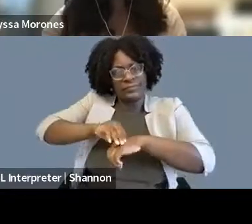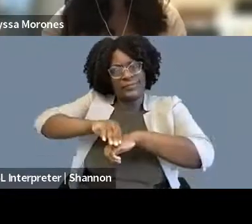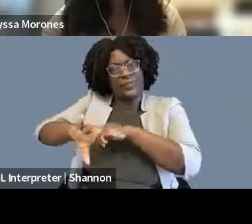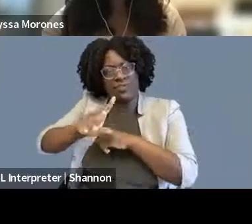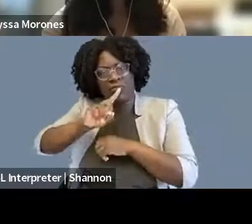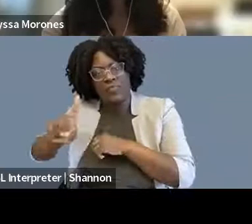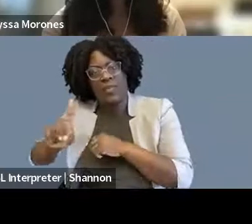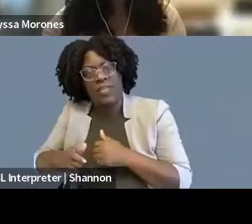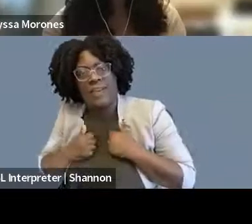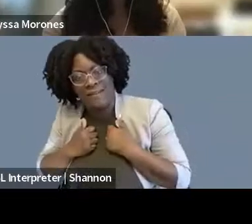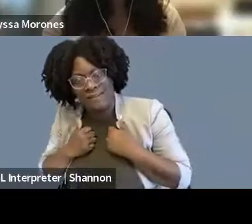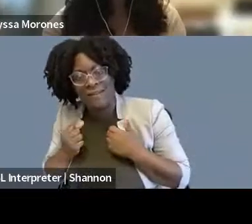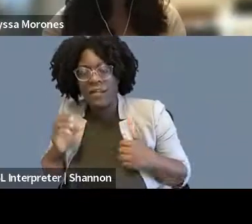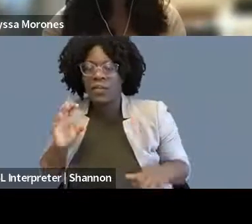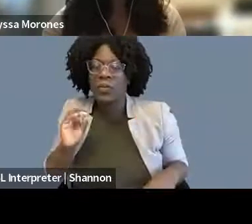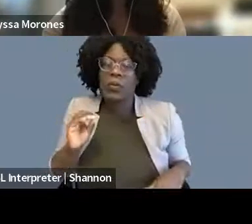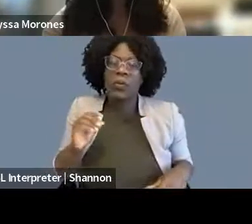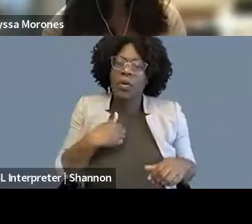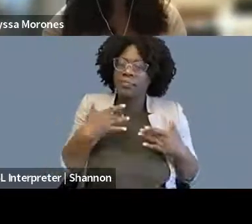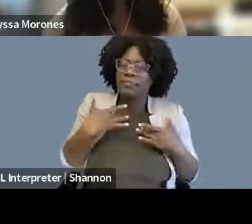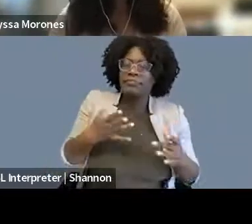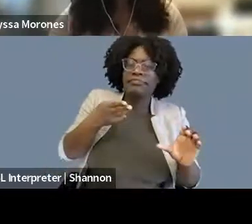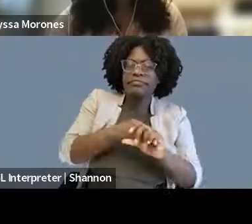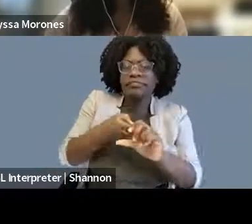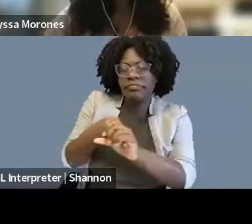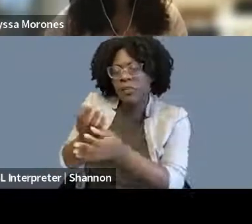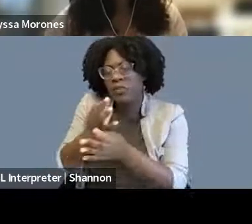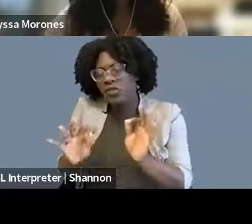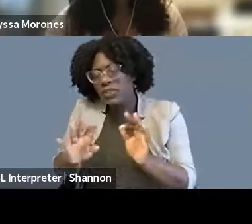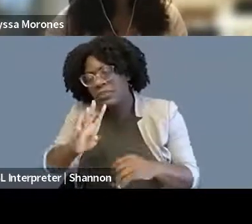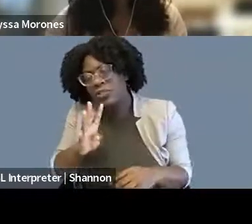So I get to look at policies, I get to draft legislation,